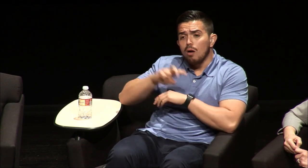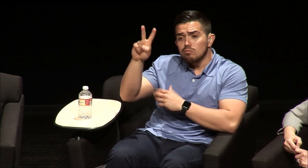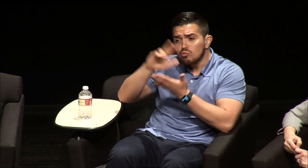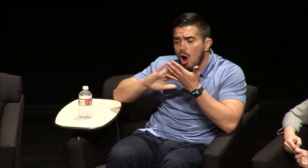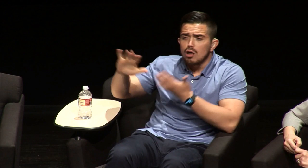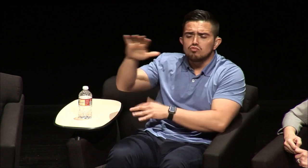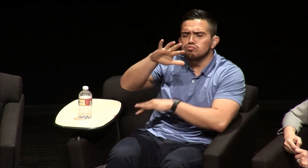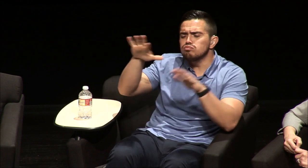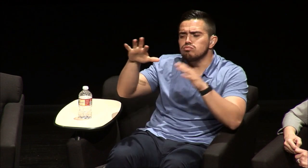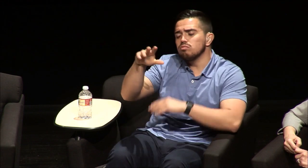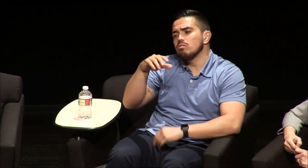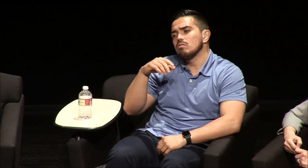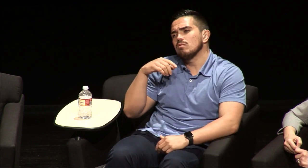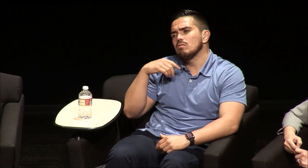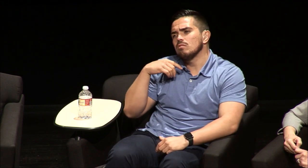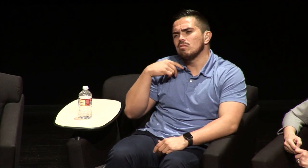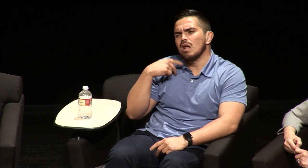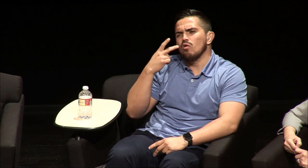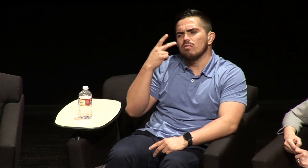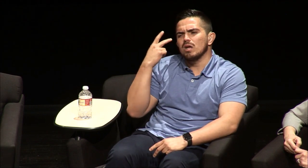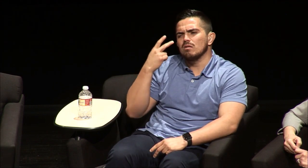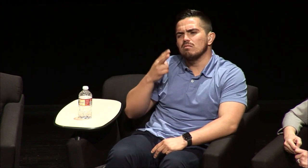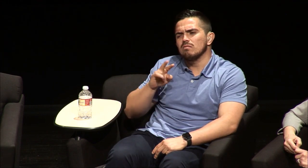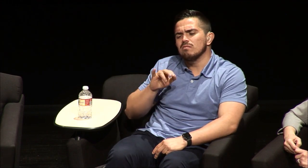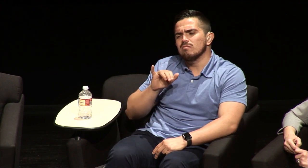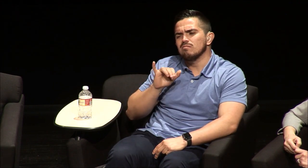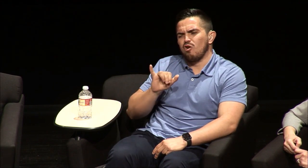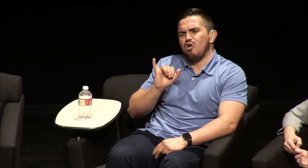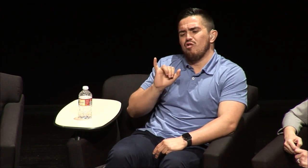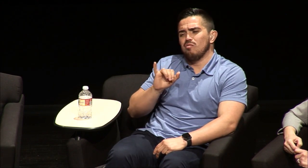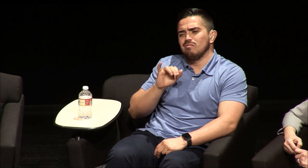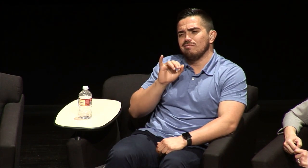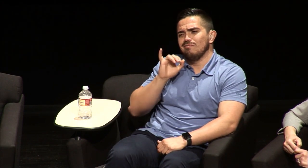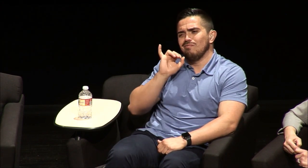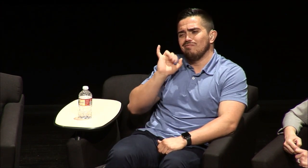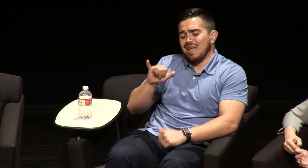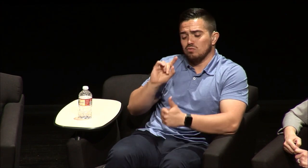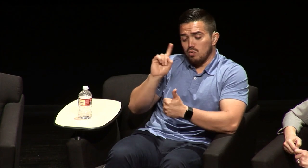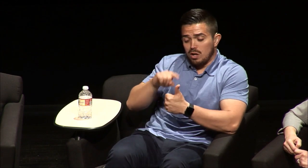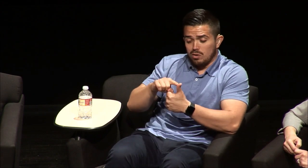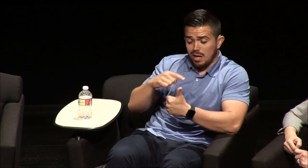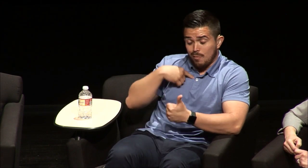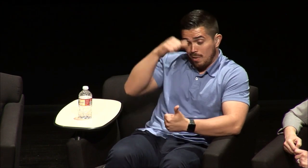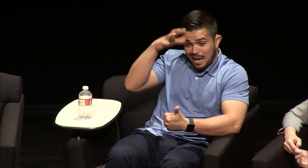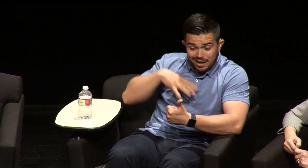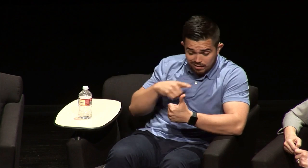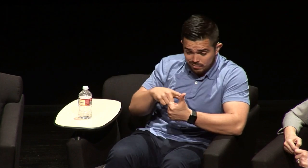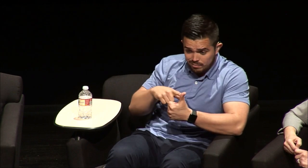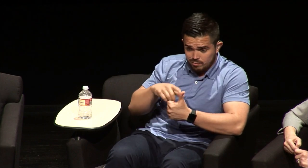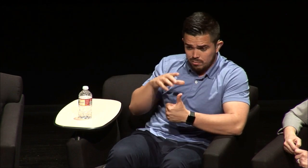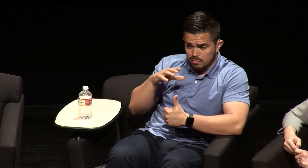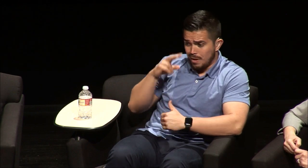and so I went to college and looking back I think to myself ah it's because